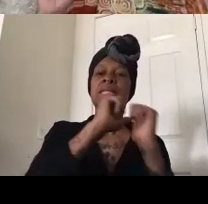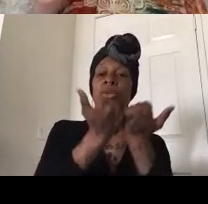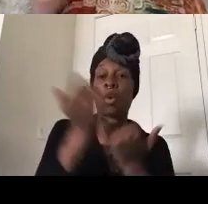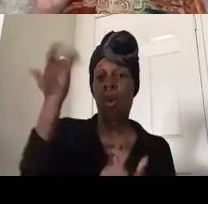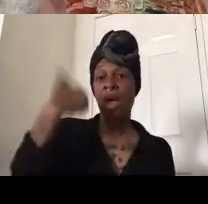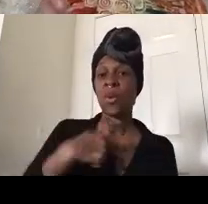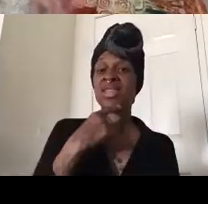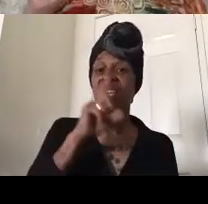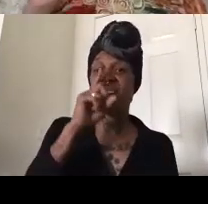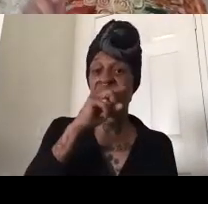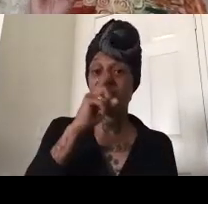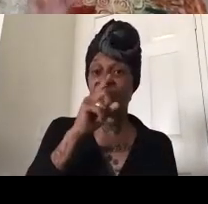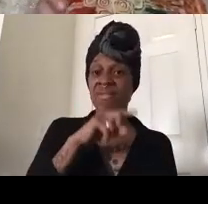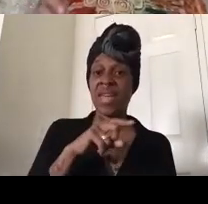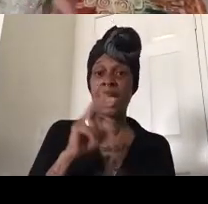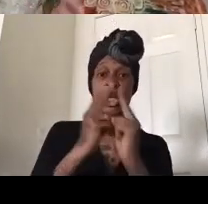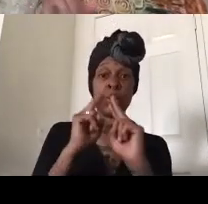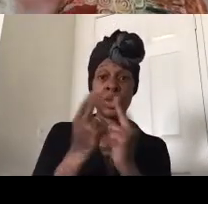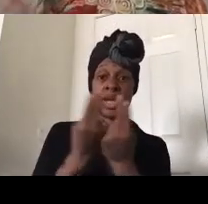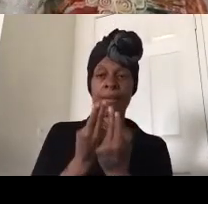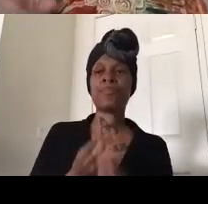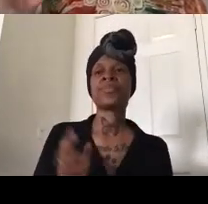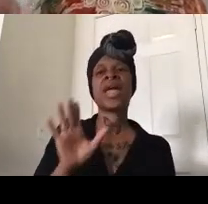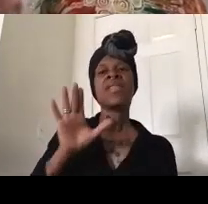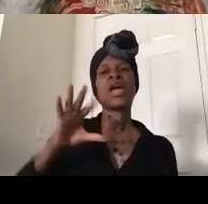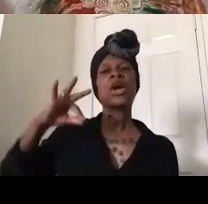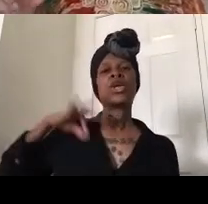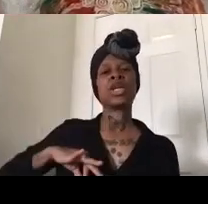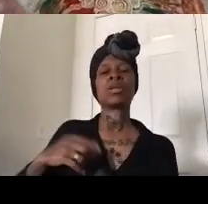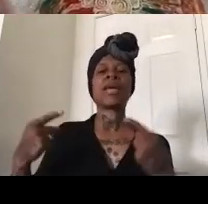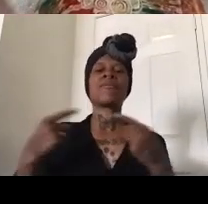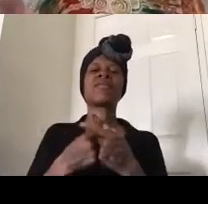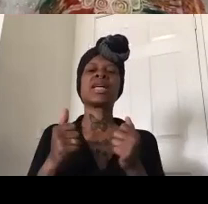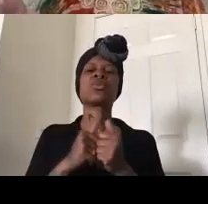is because their interests conflict with the interests of every other working